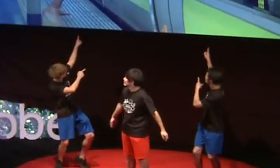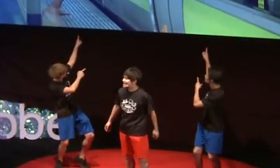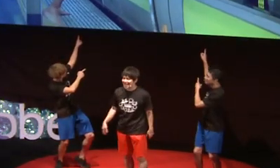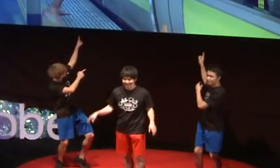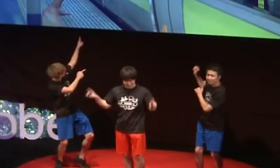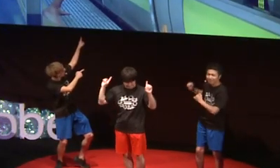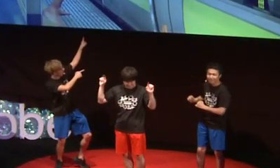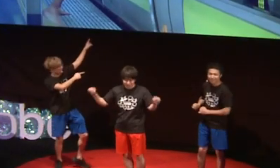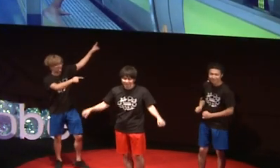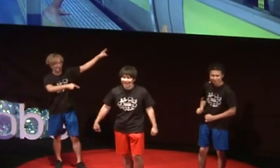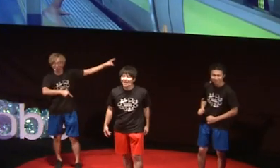[Through the train window]